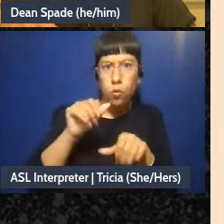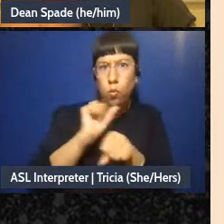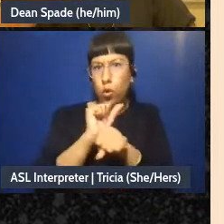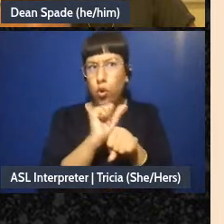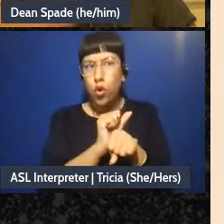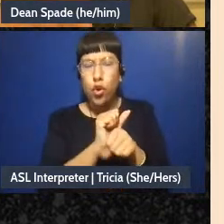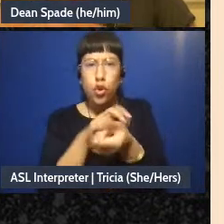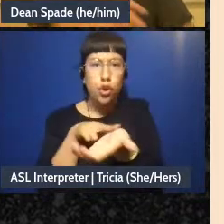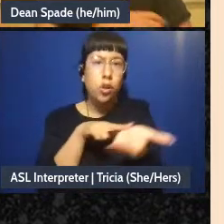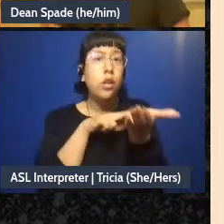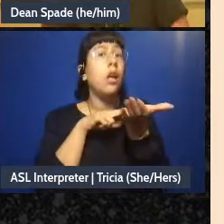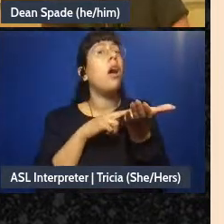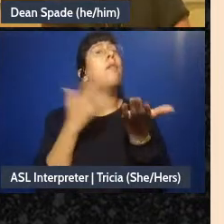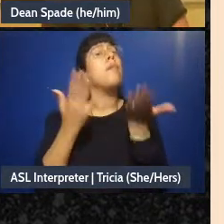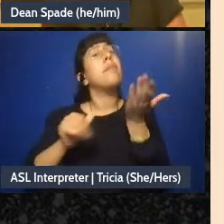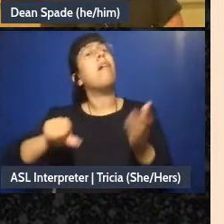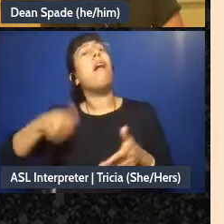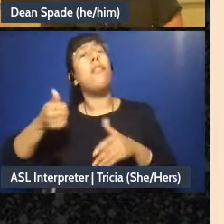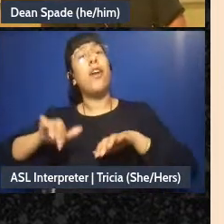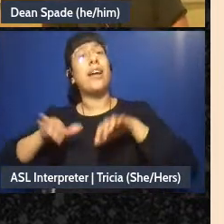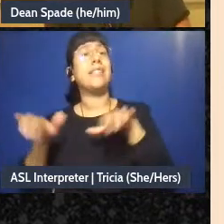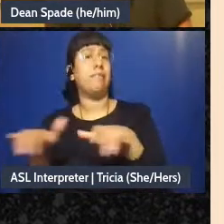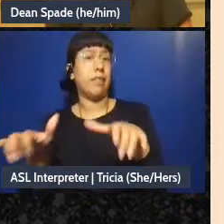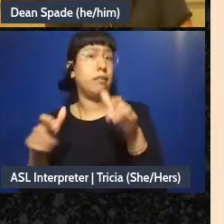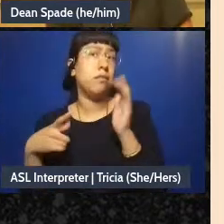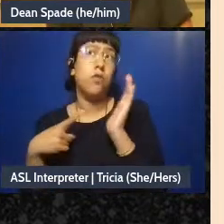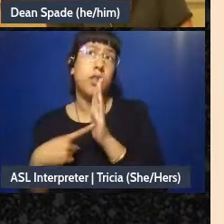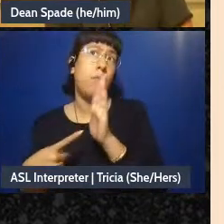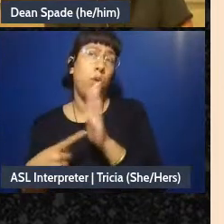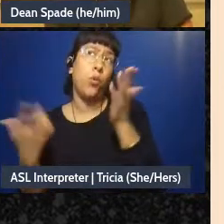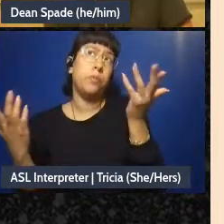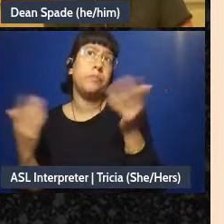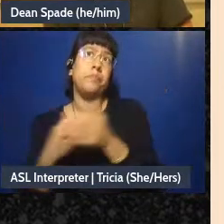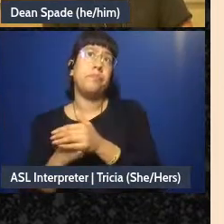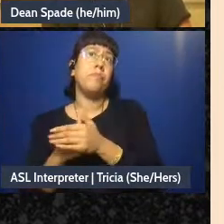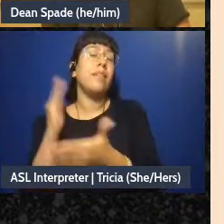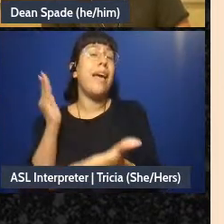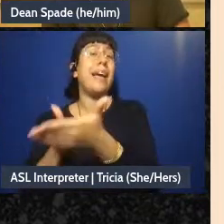and maybe you're doing some other stuff together like doing anti-impression training together,